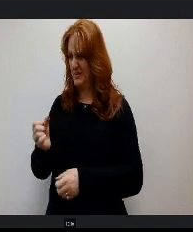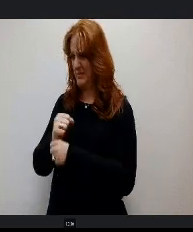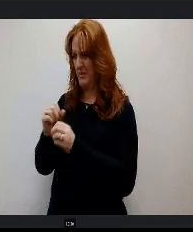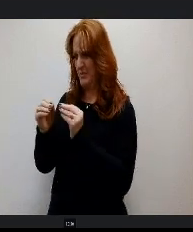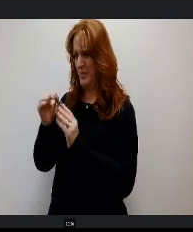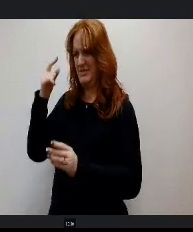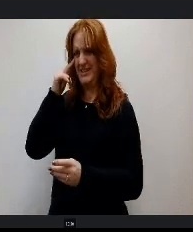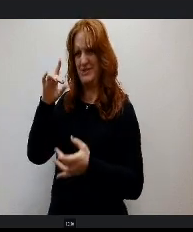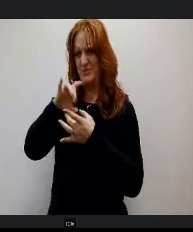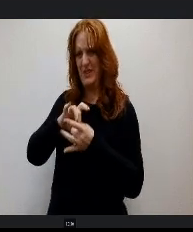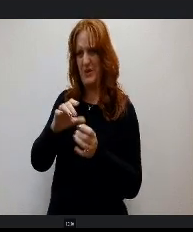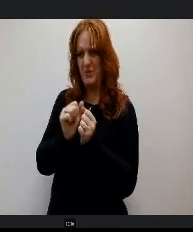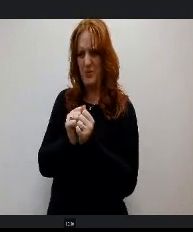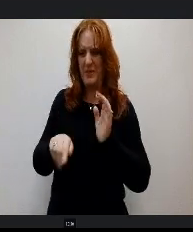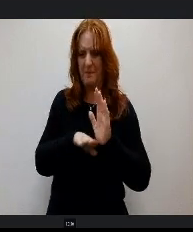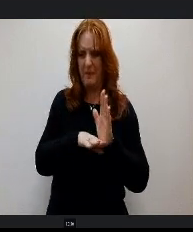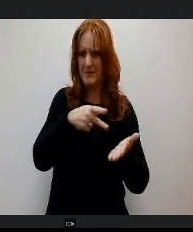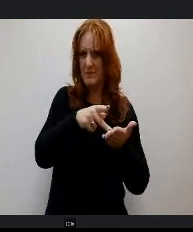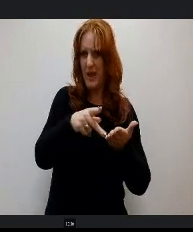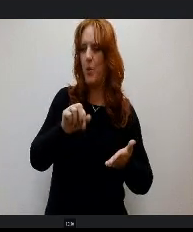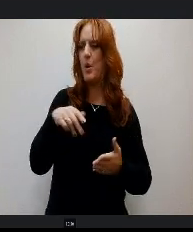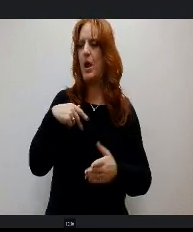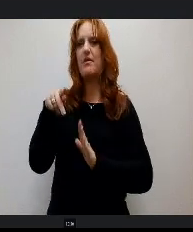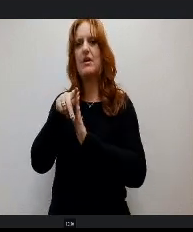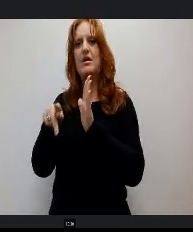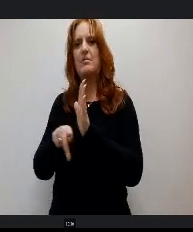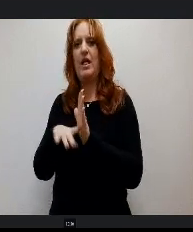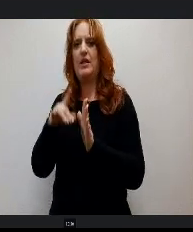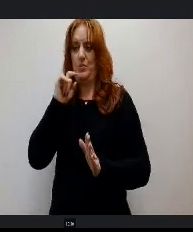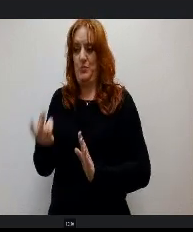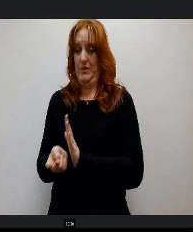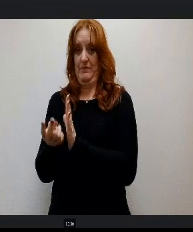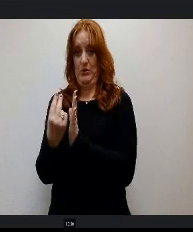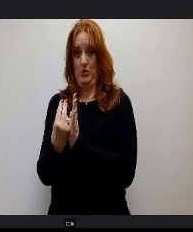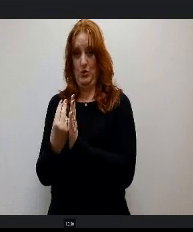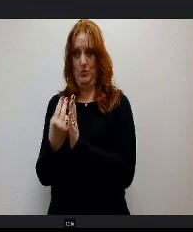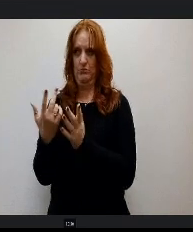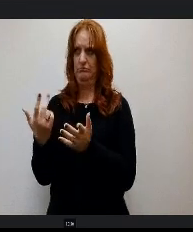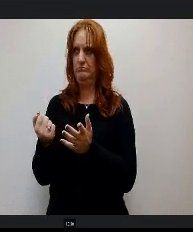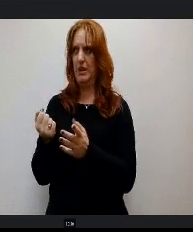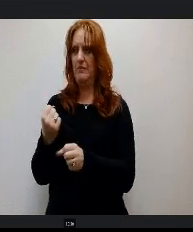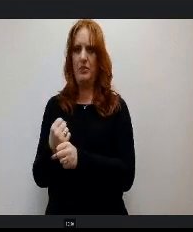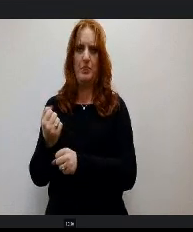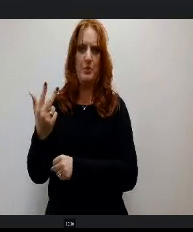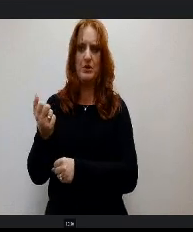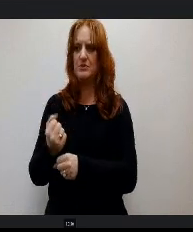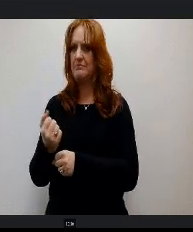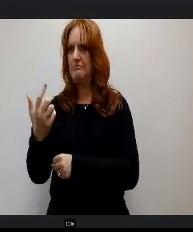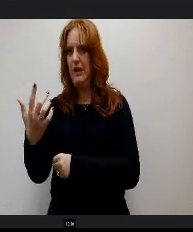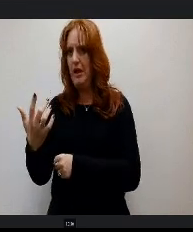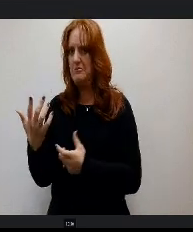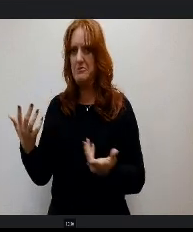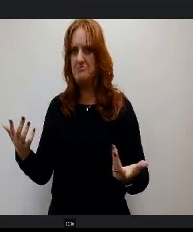to base or have a policy whereby we simply review every three, five years or what have you what the base pay is and is it